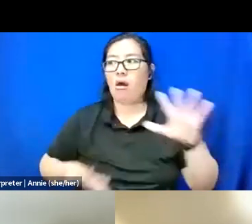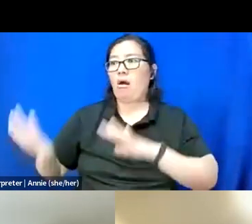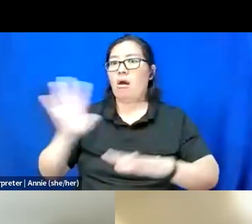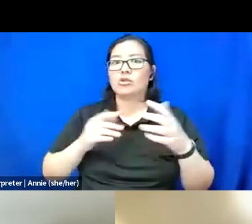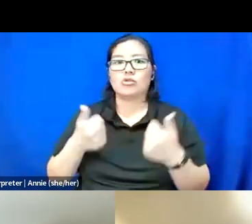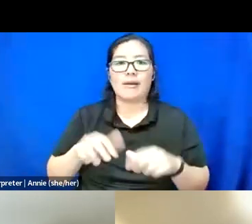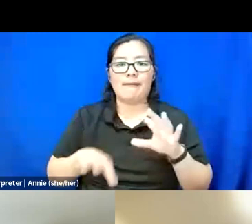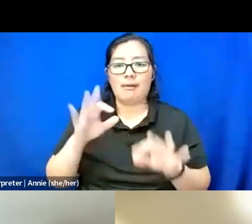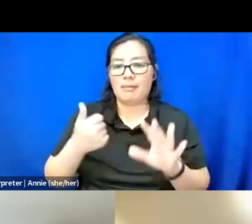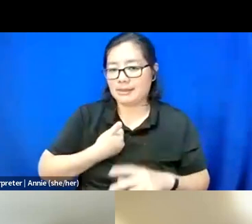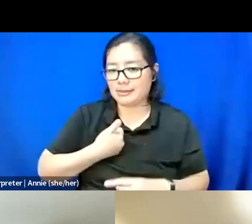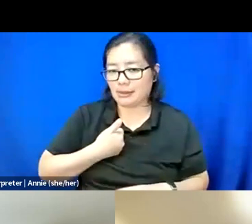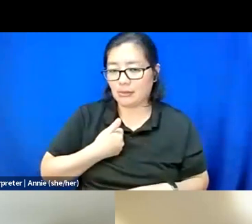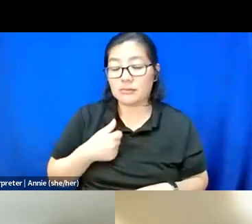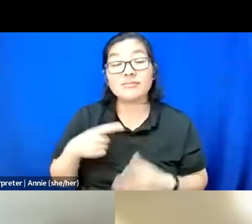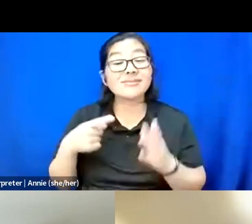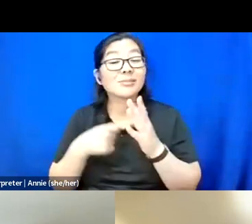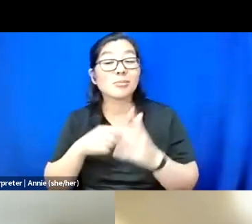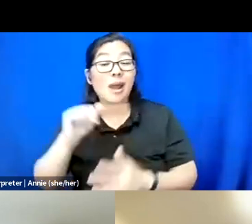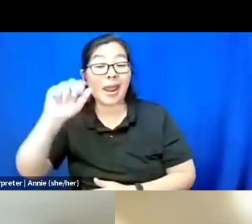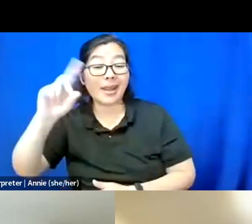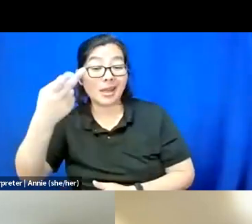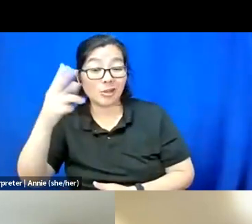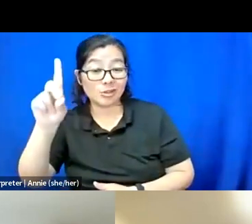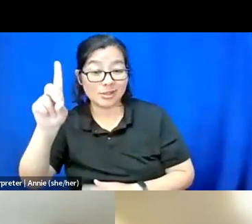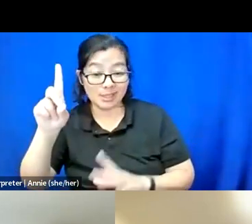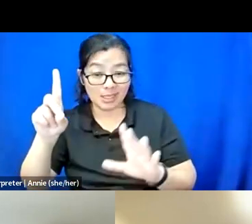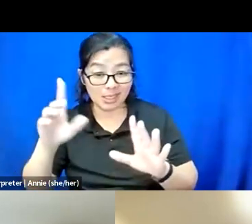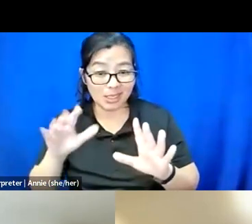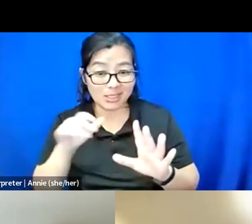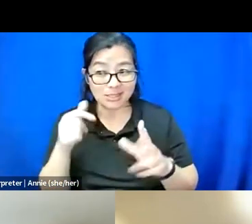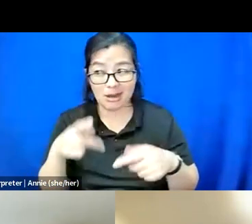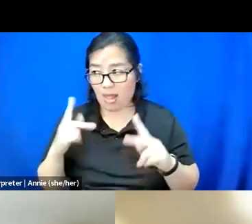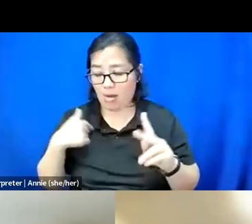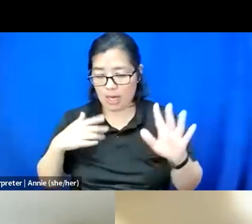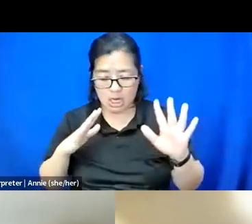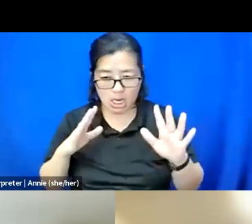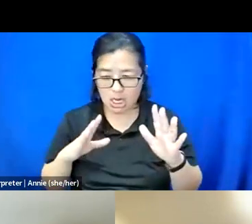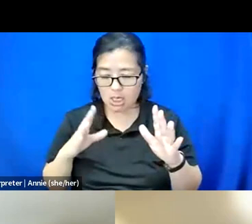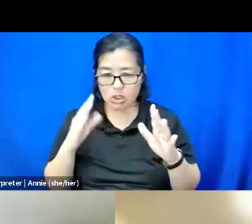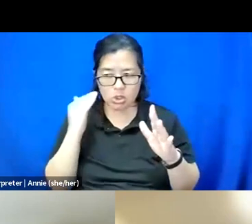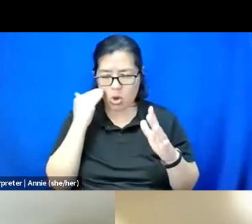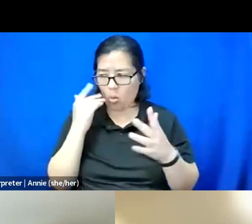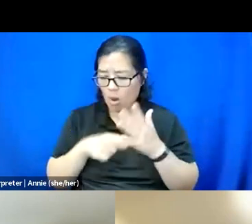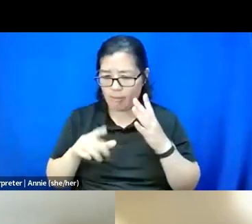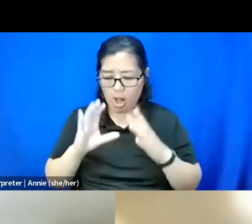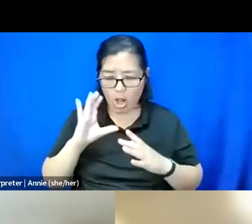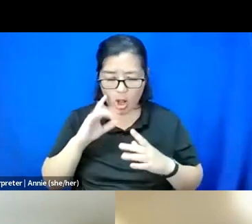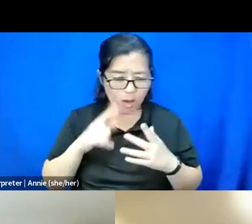because sometimes my ADHD does not allow me to know exactly what I'm looking for and I don't know how to type out a certain thing.